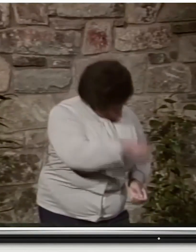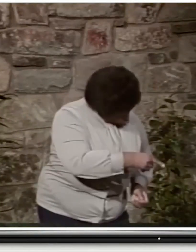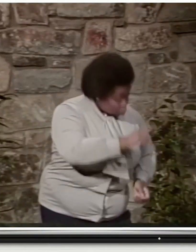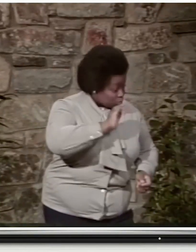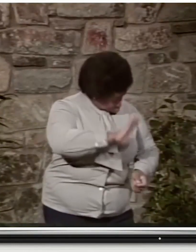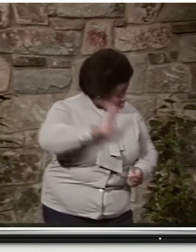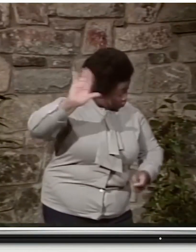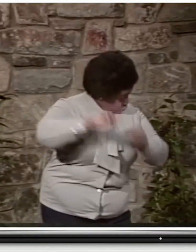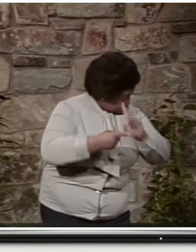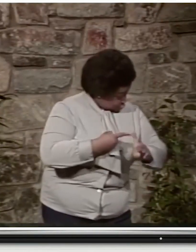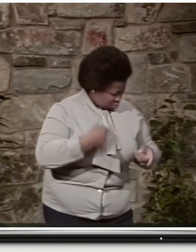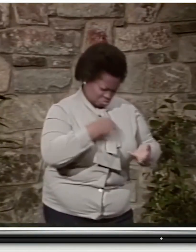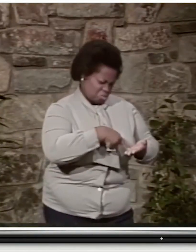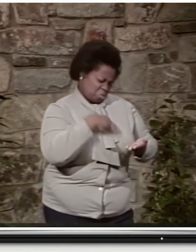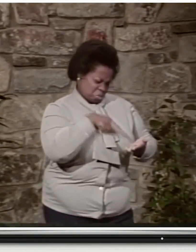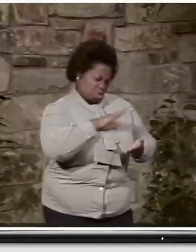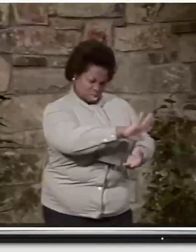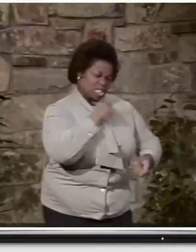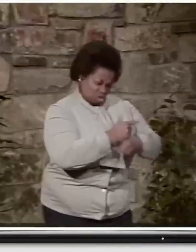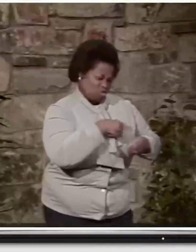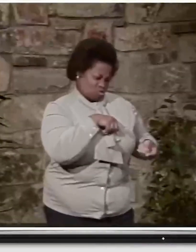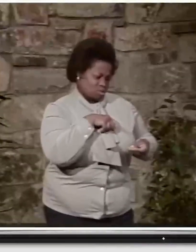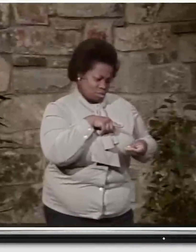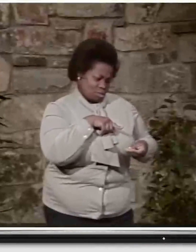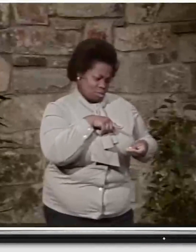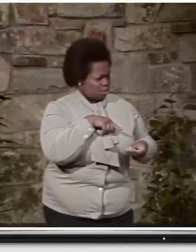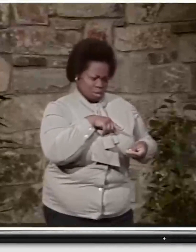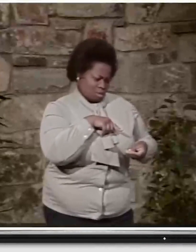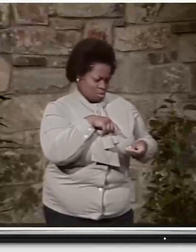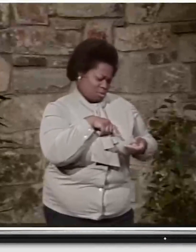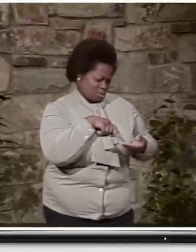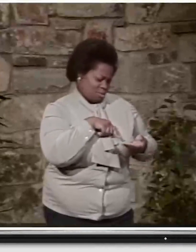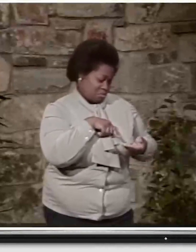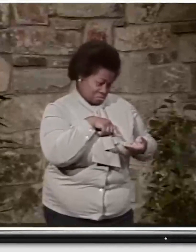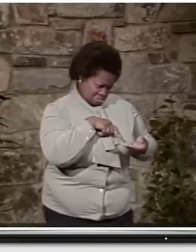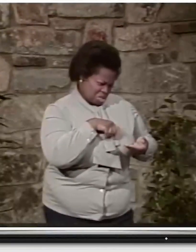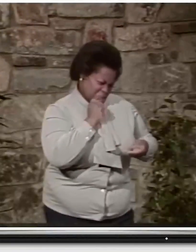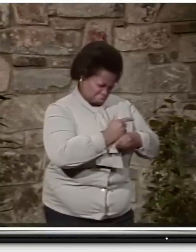Are you telling the truth? It really is your friend's? I think it's your sister's.